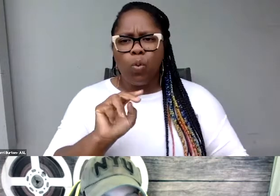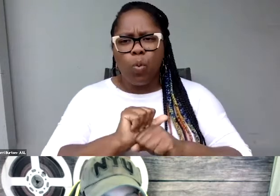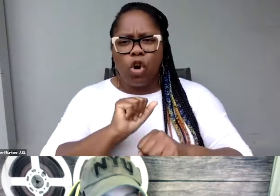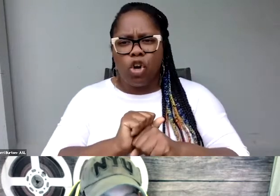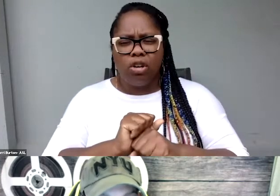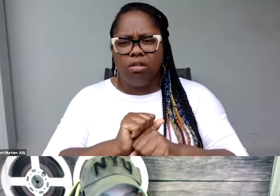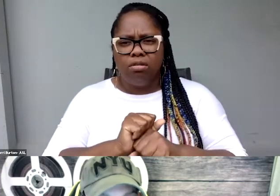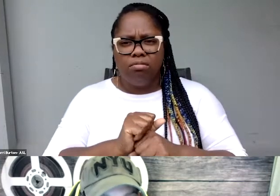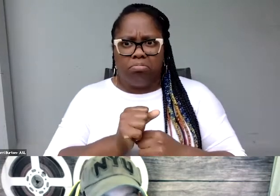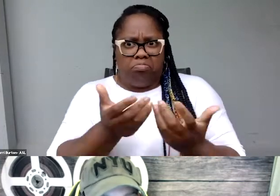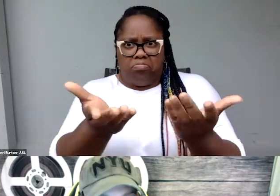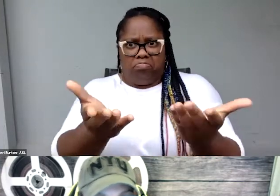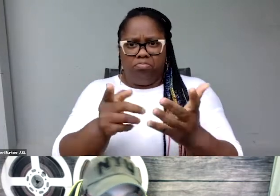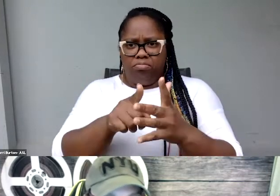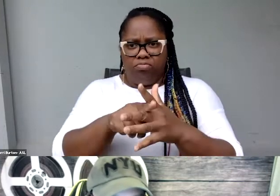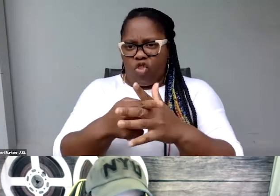Whoever wants to go first.